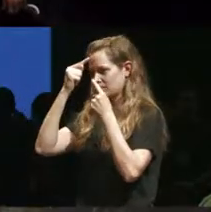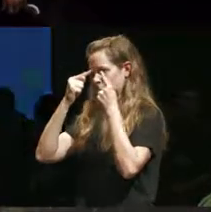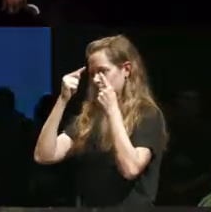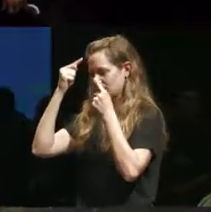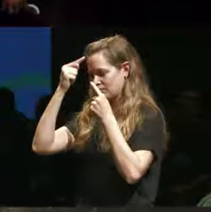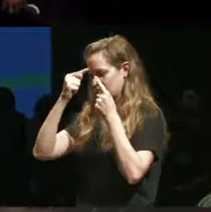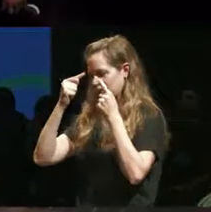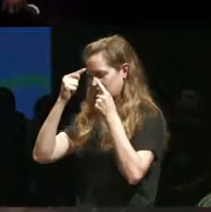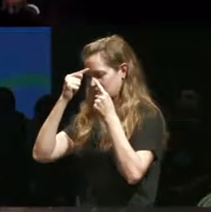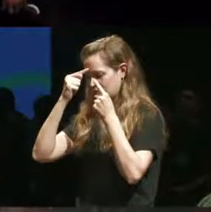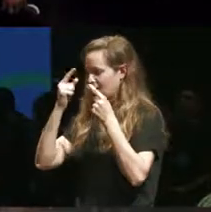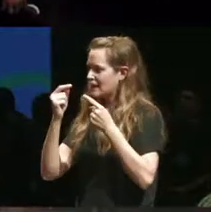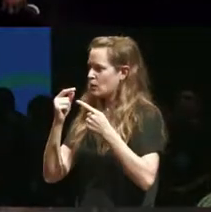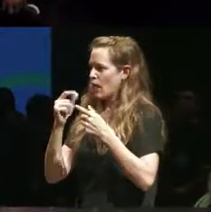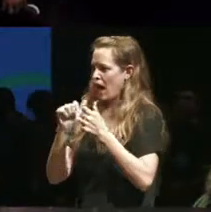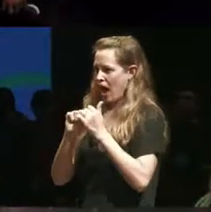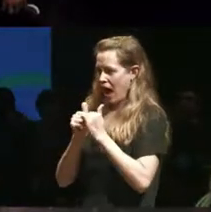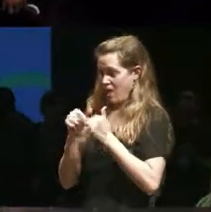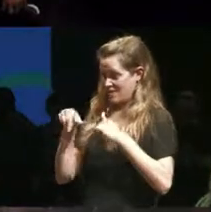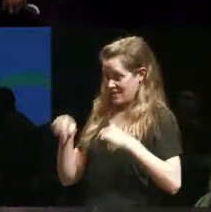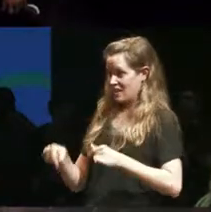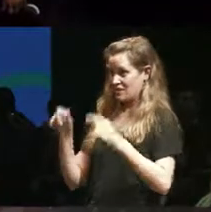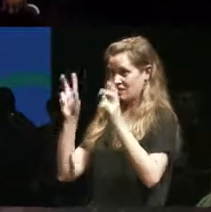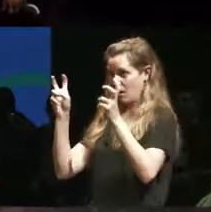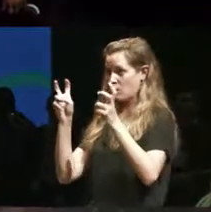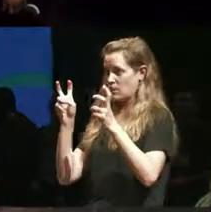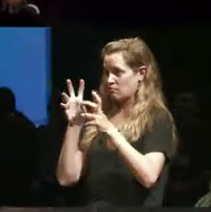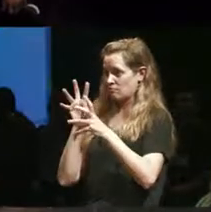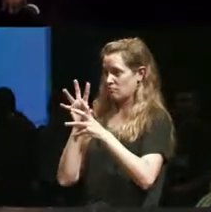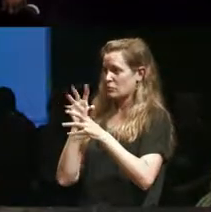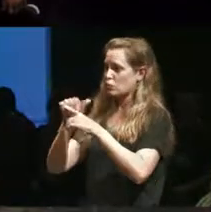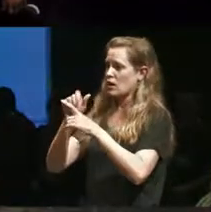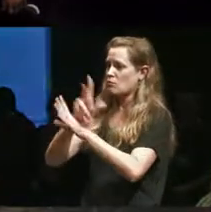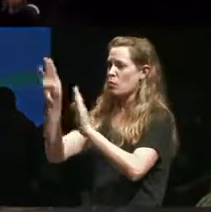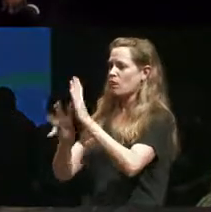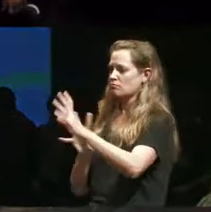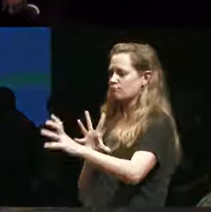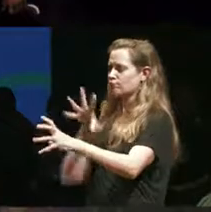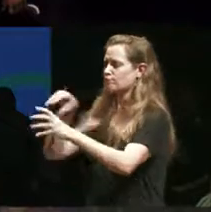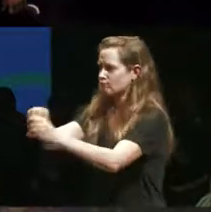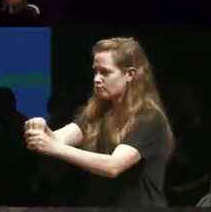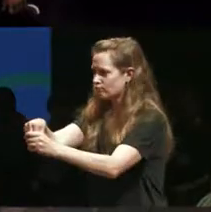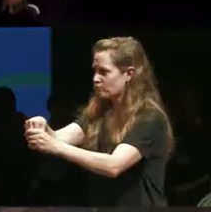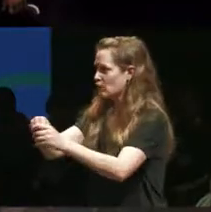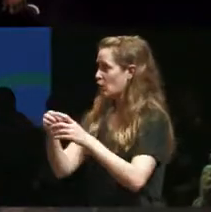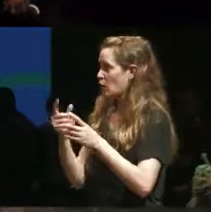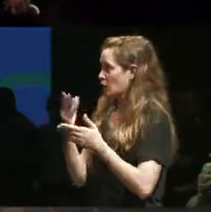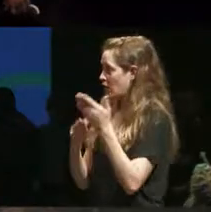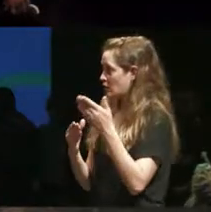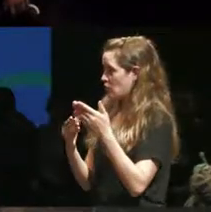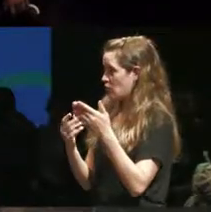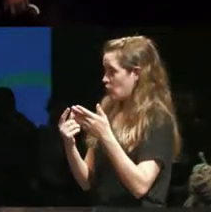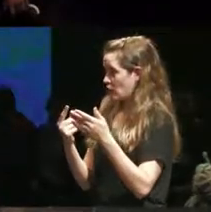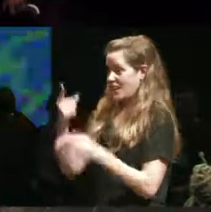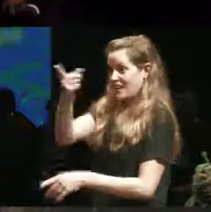training programs part of it is we have to actually hire ourselves to teach so